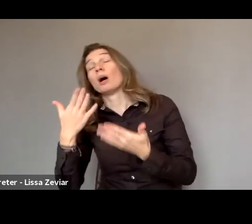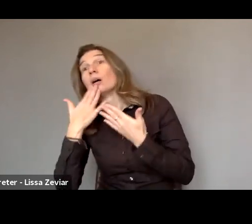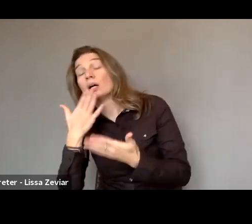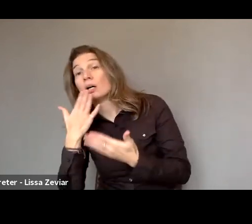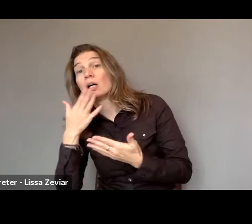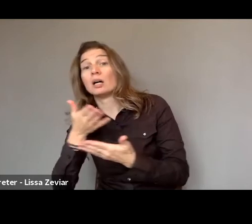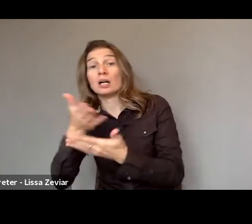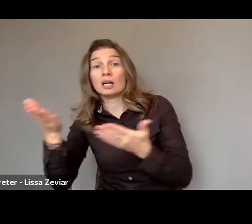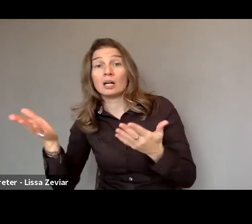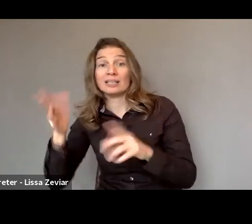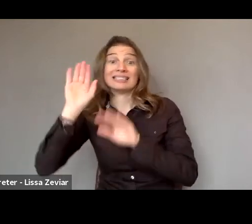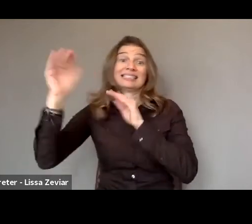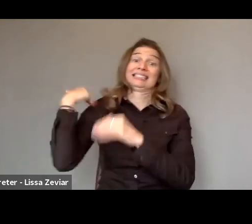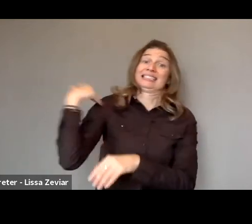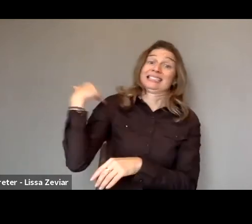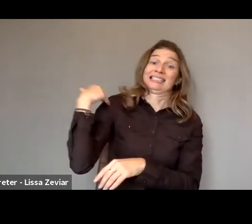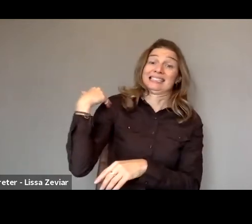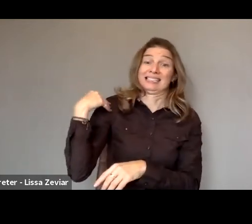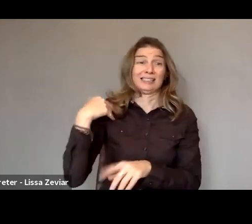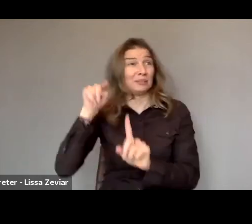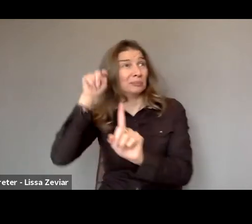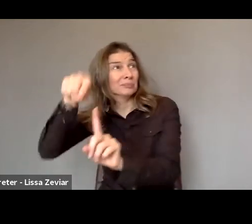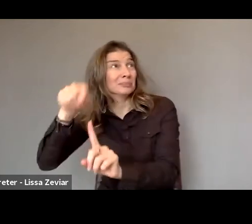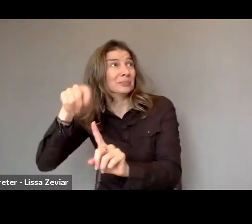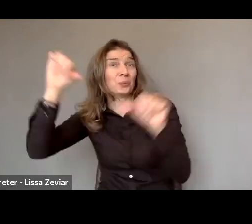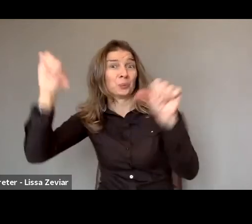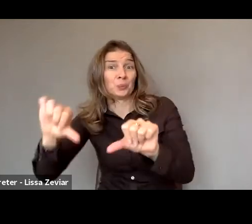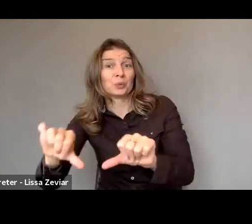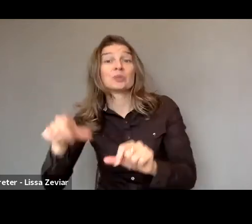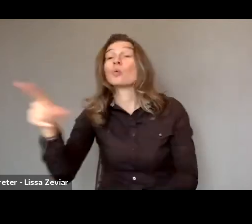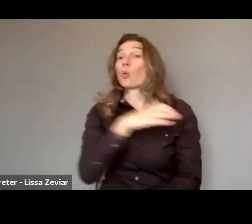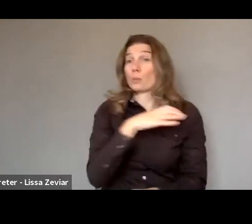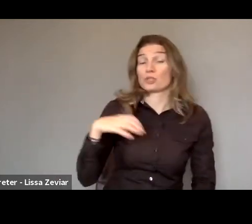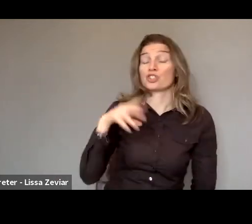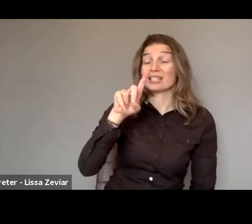this was flagged to us, Commissioner Dalli raised this issue